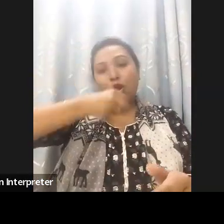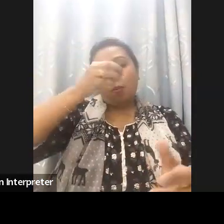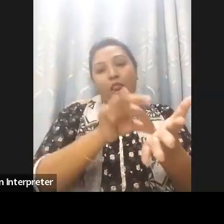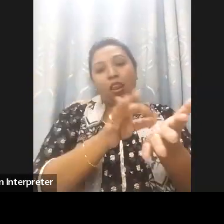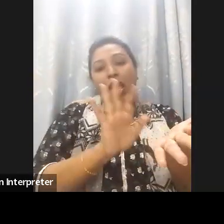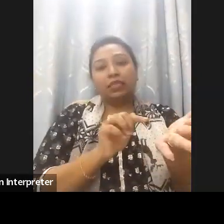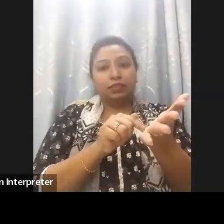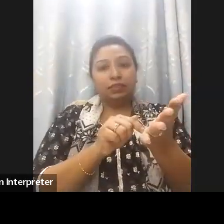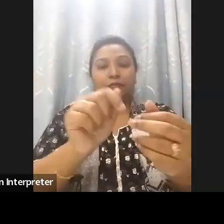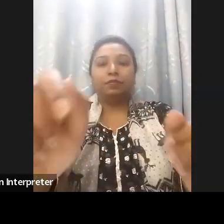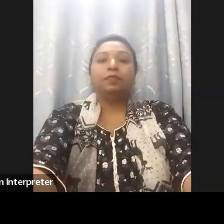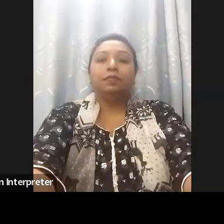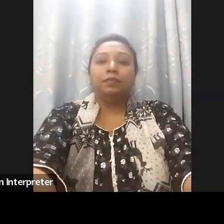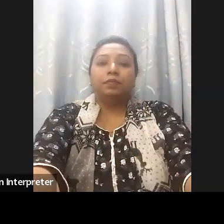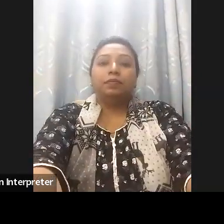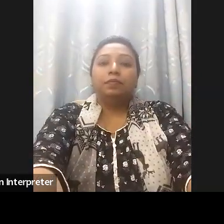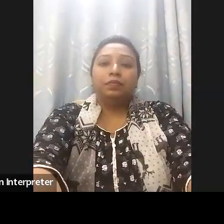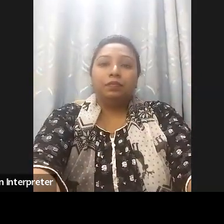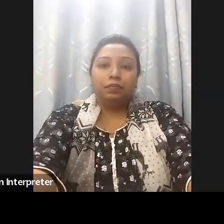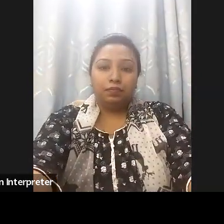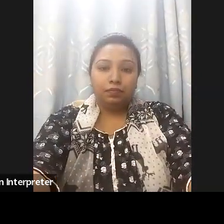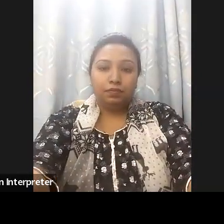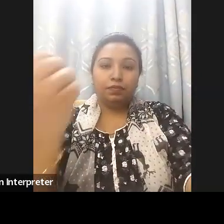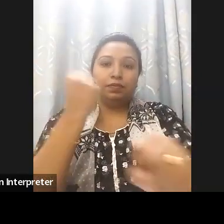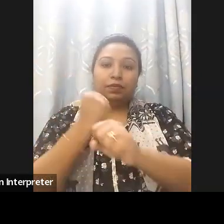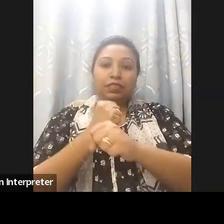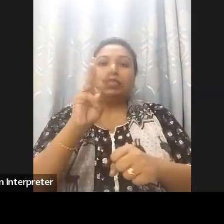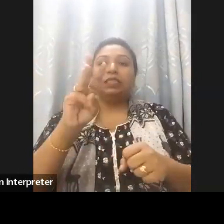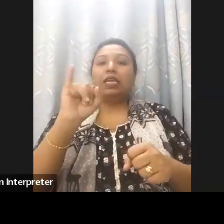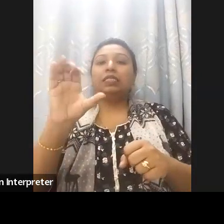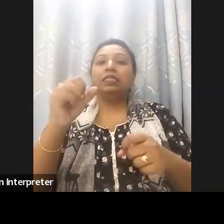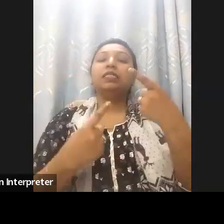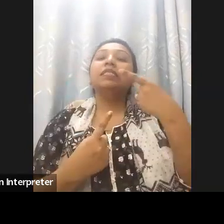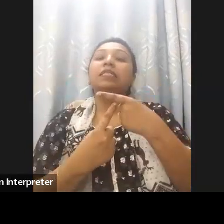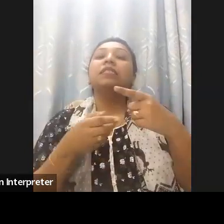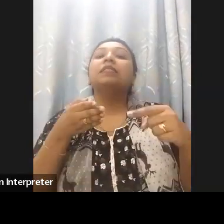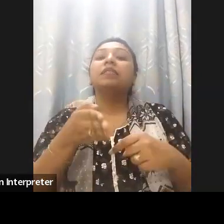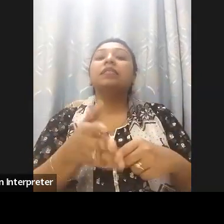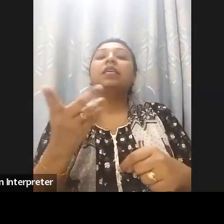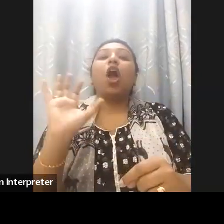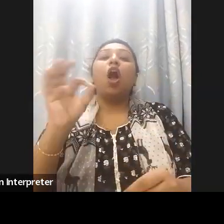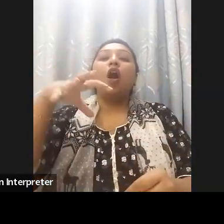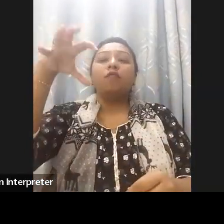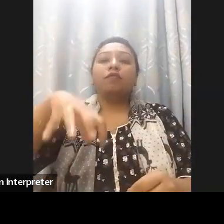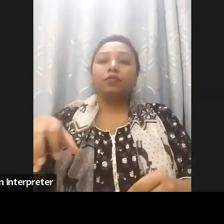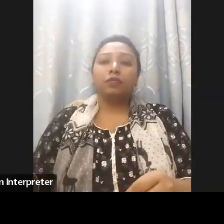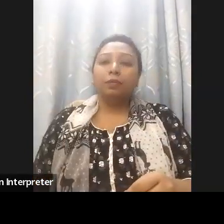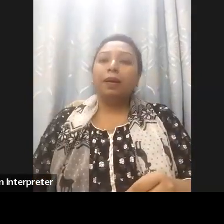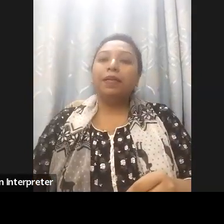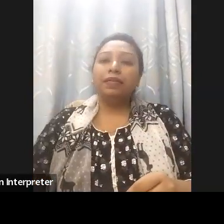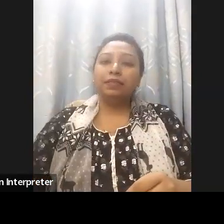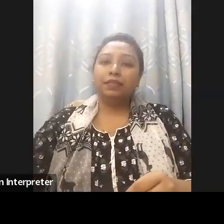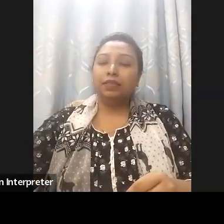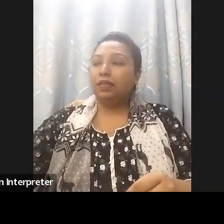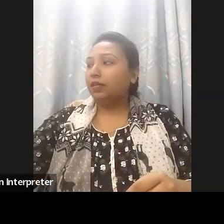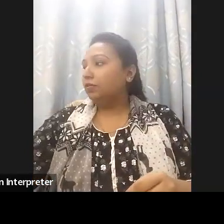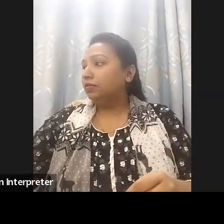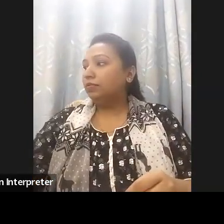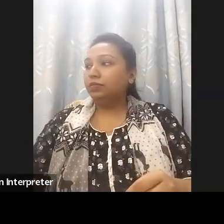G3ict is an organization that runs different programs that help enhancing